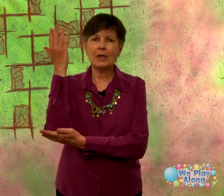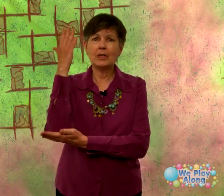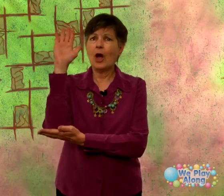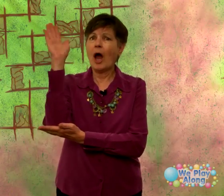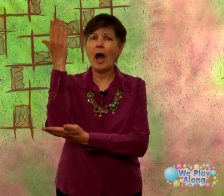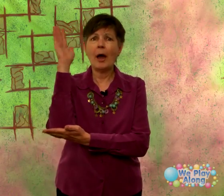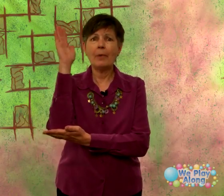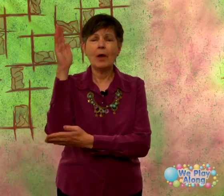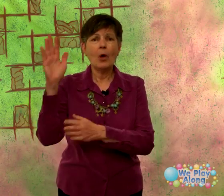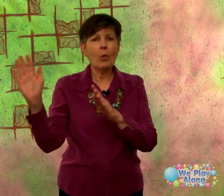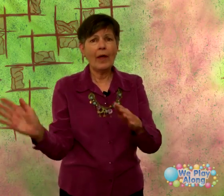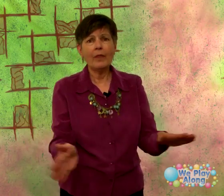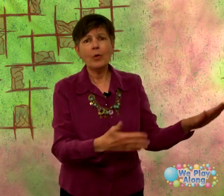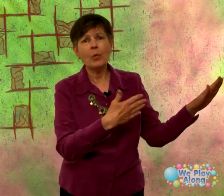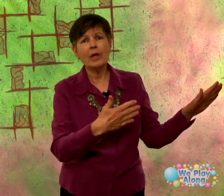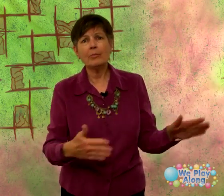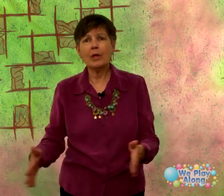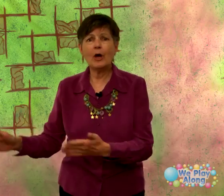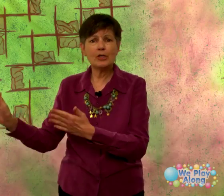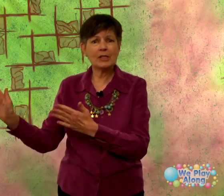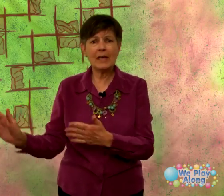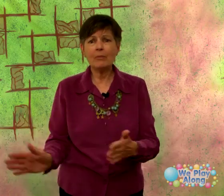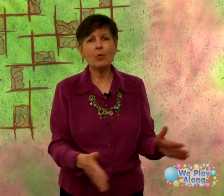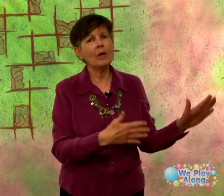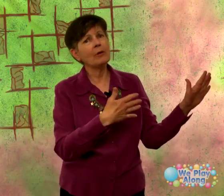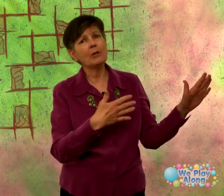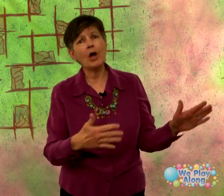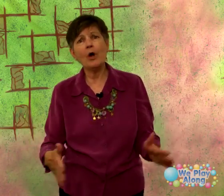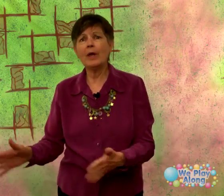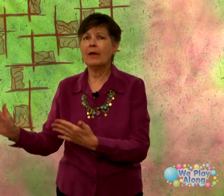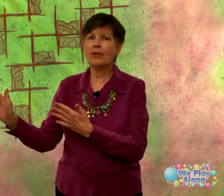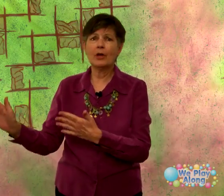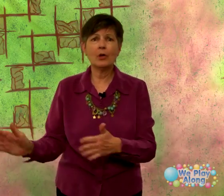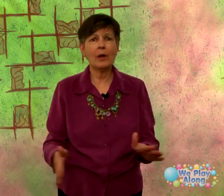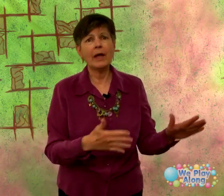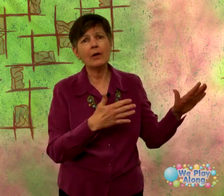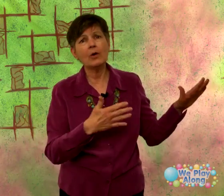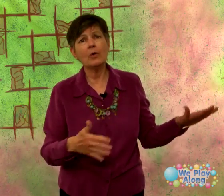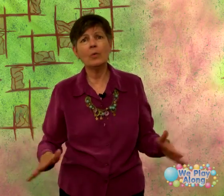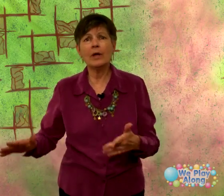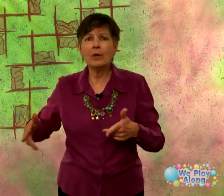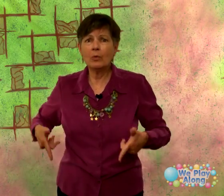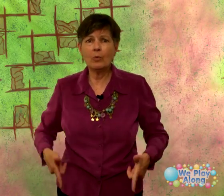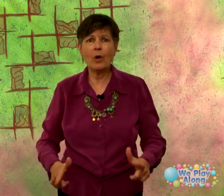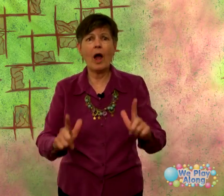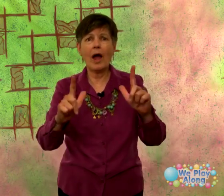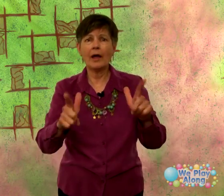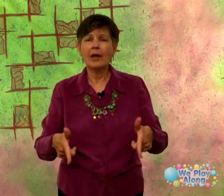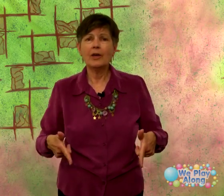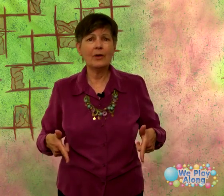when the wind blows just keep the wind blowing the cradle will rock you don't